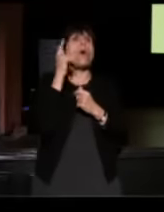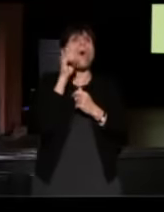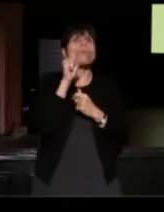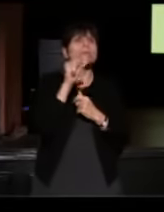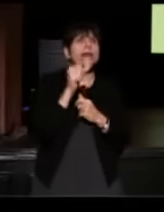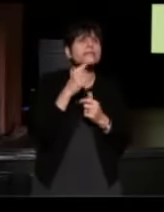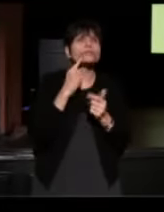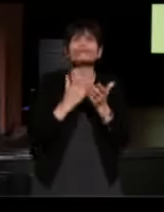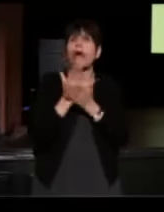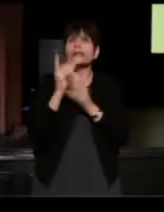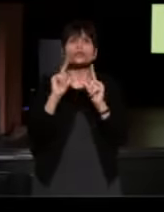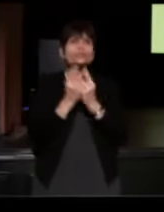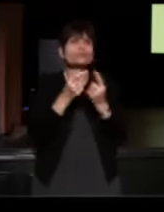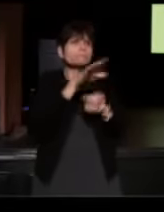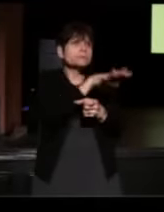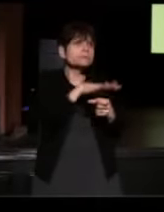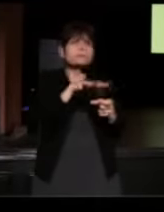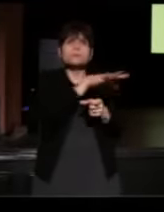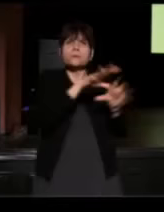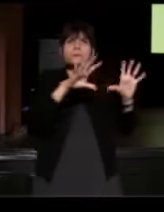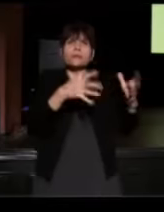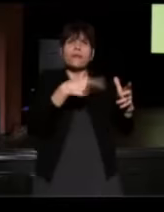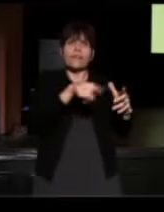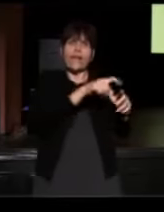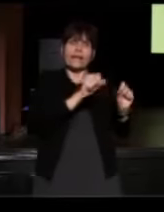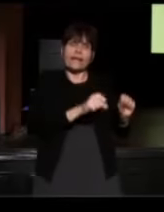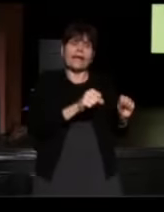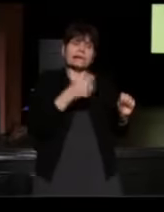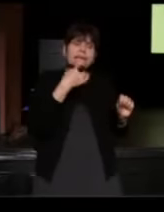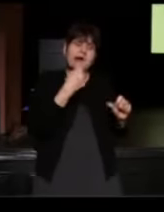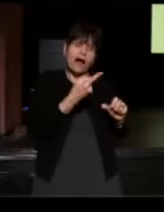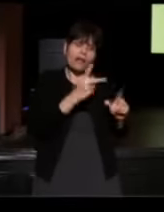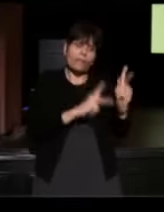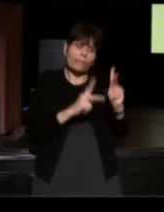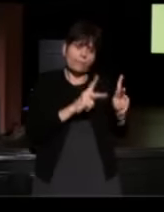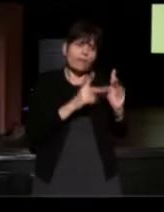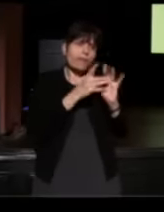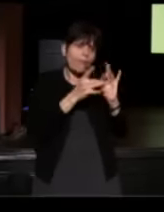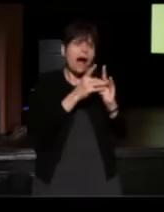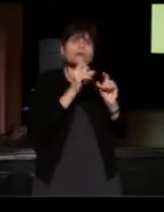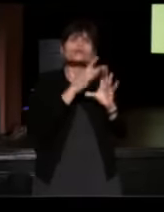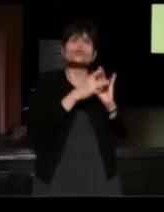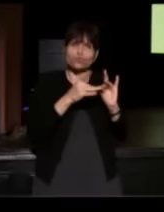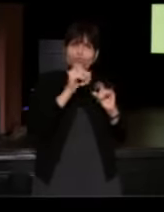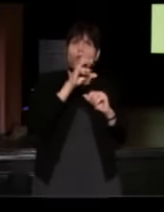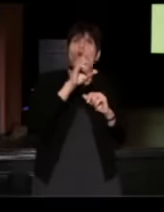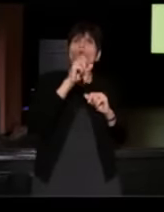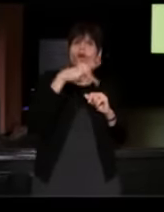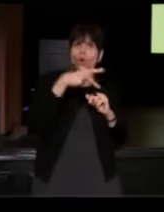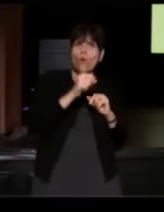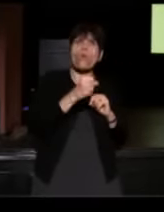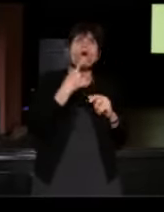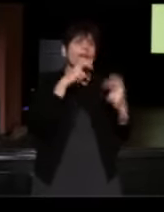so that they can tell the people that they serve about StoryCorps and those folks can come to the booth and be listened to in this way